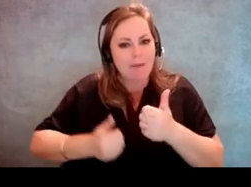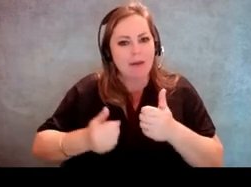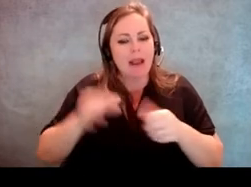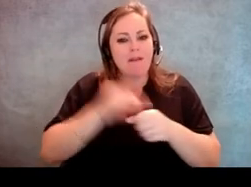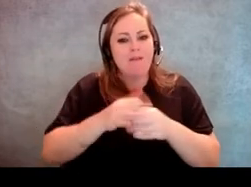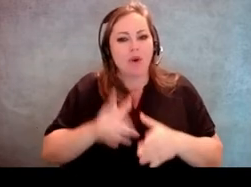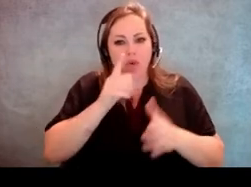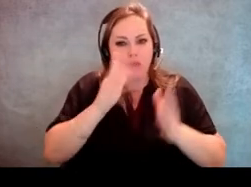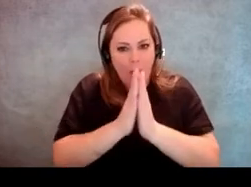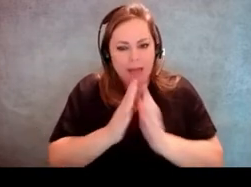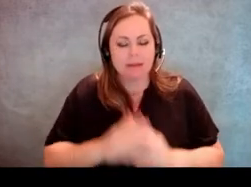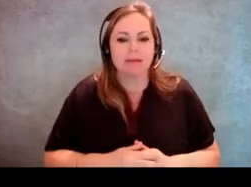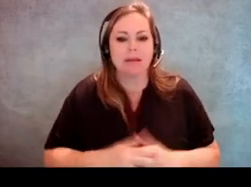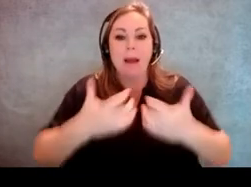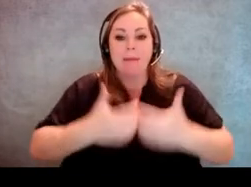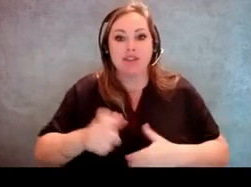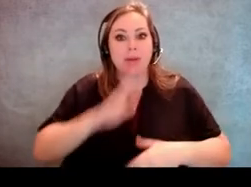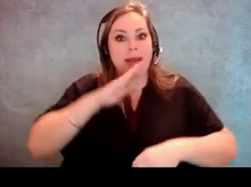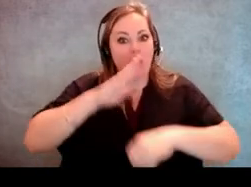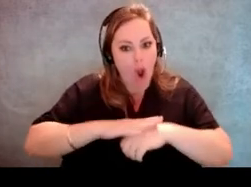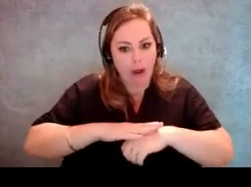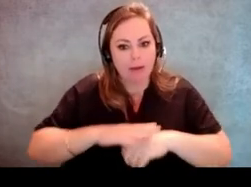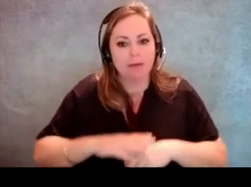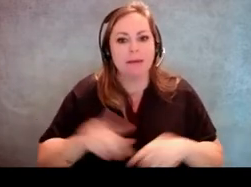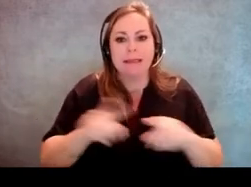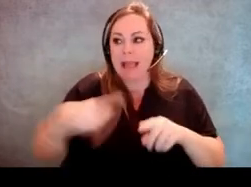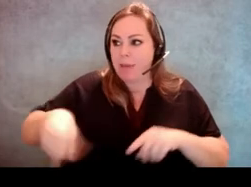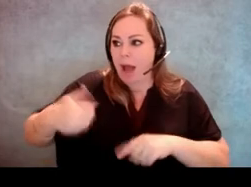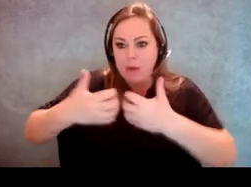The machine should be turned on when all the other machines are turned on.